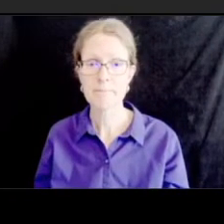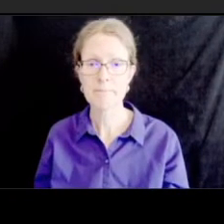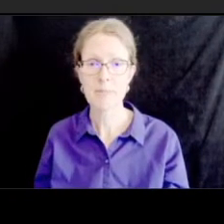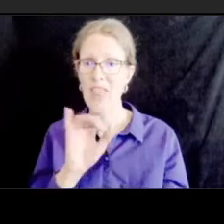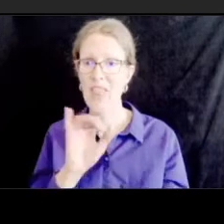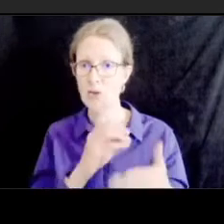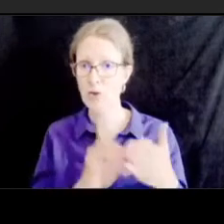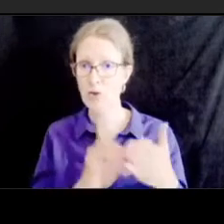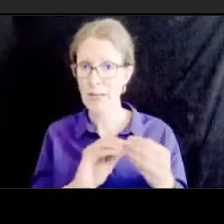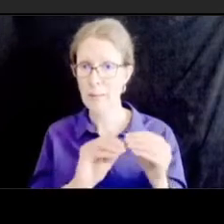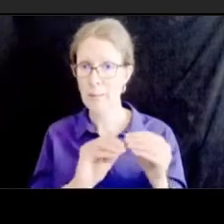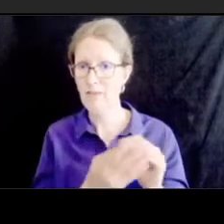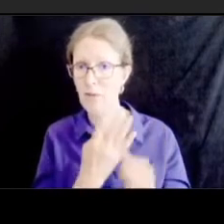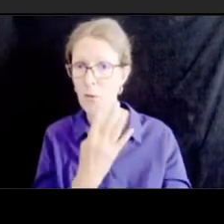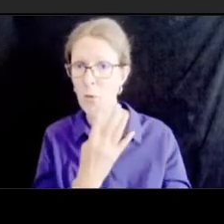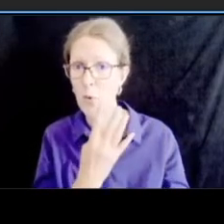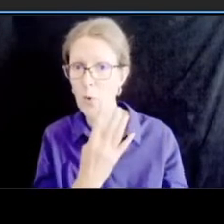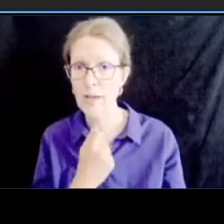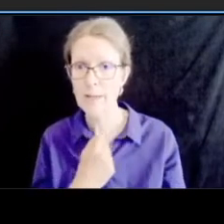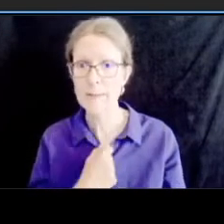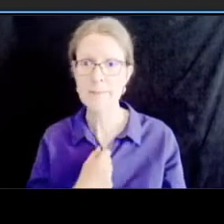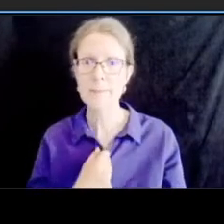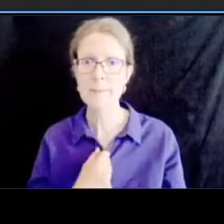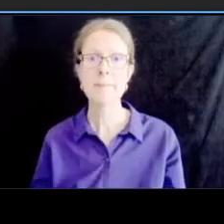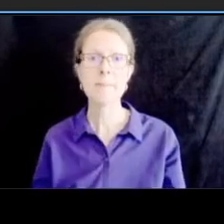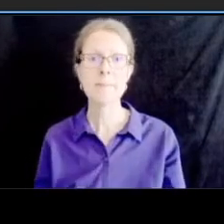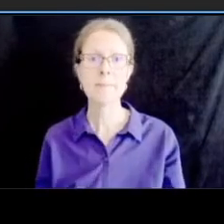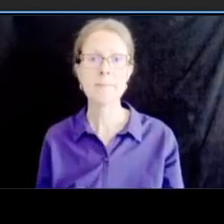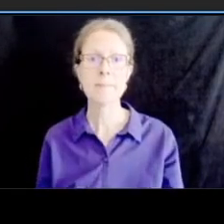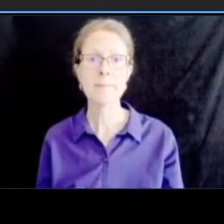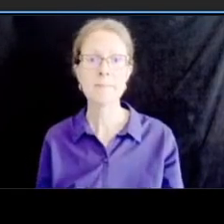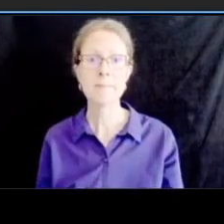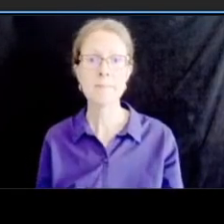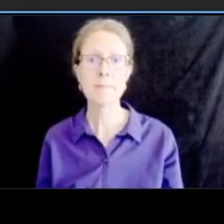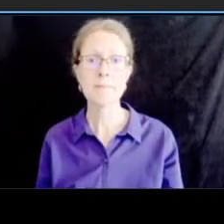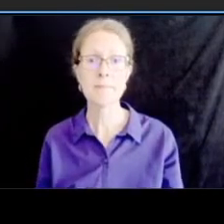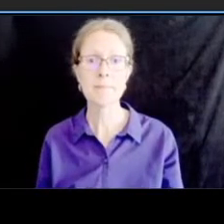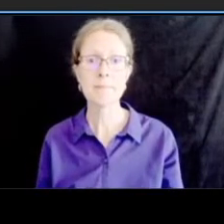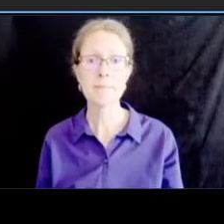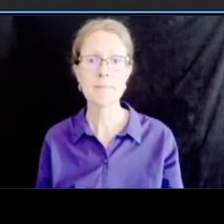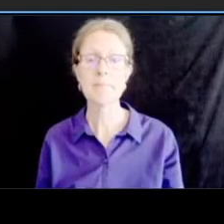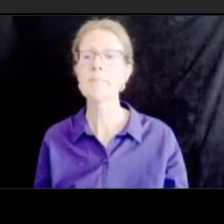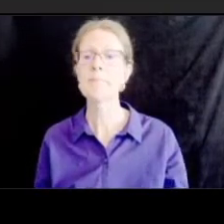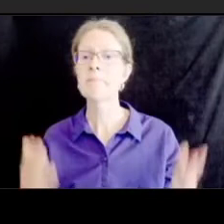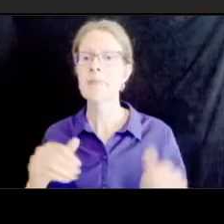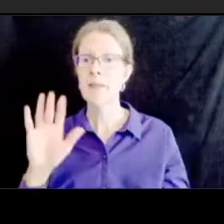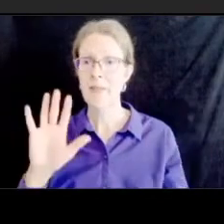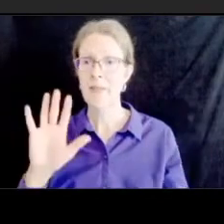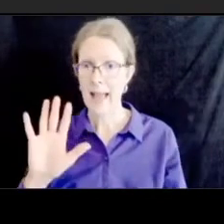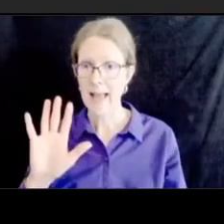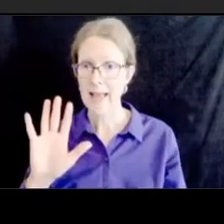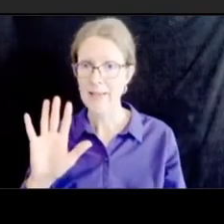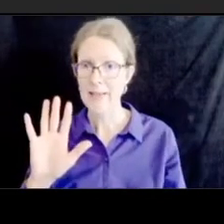go ahead and move to drawing five from which um stresses the corridor between porter street